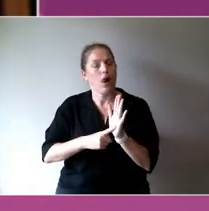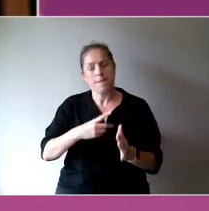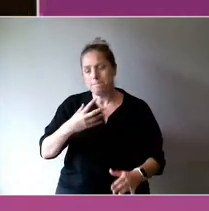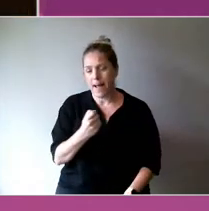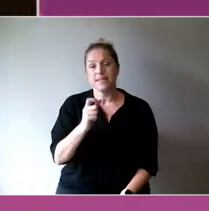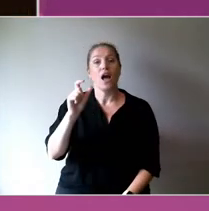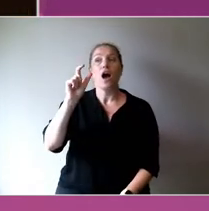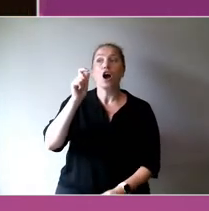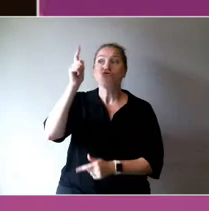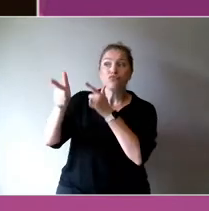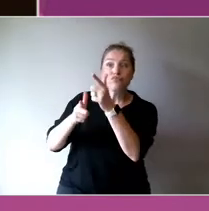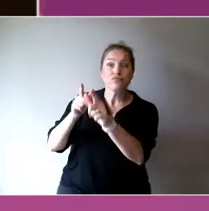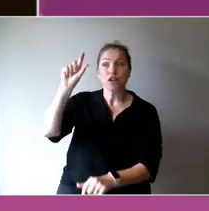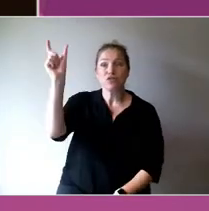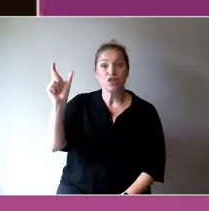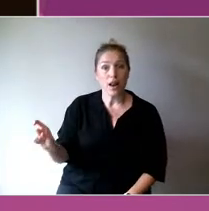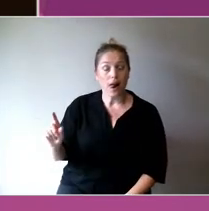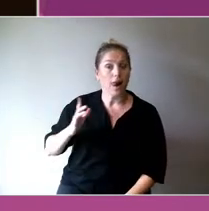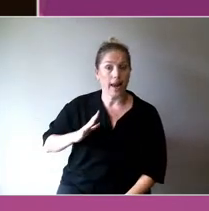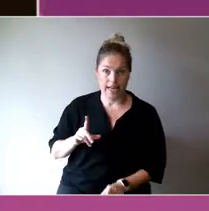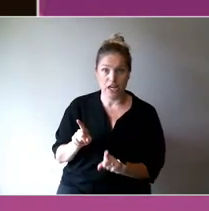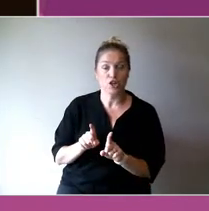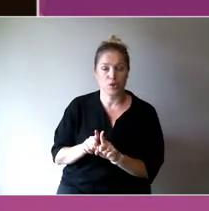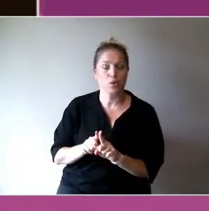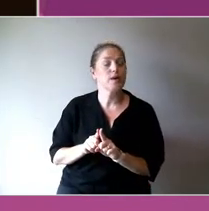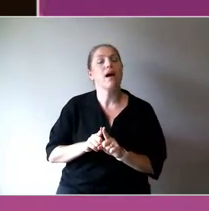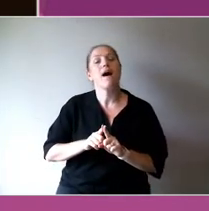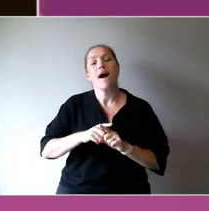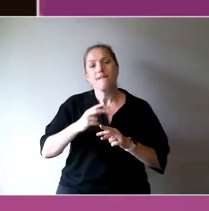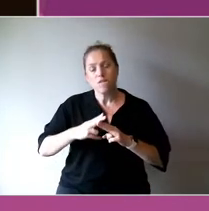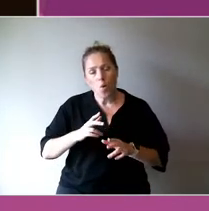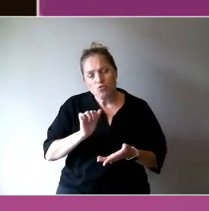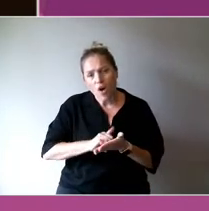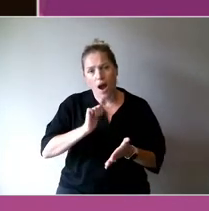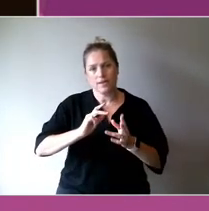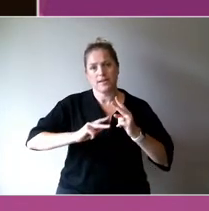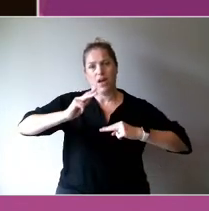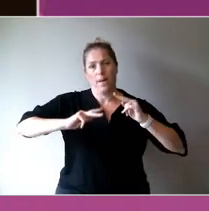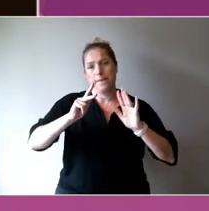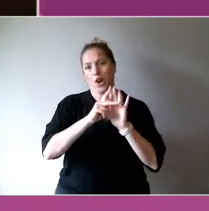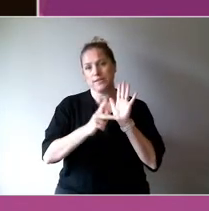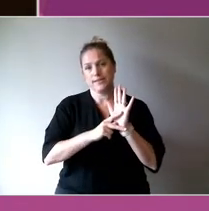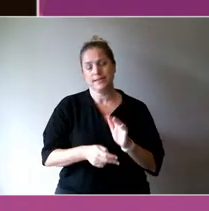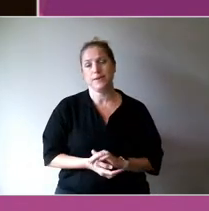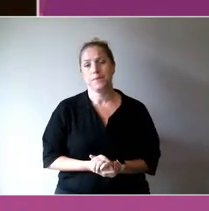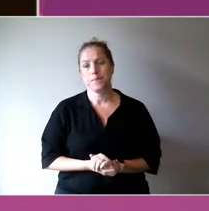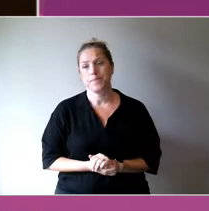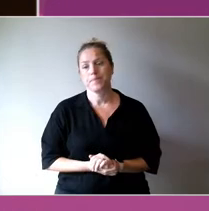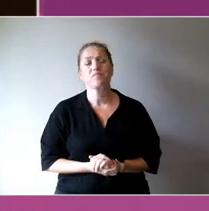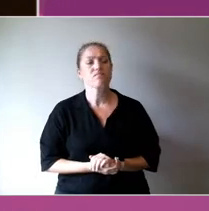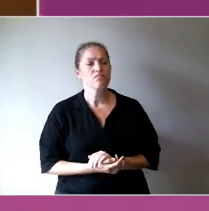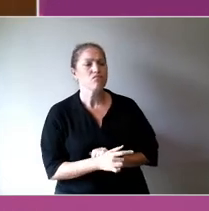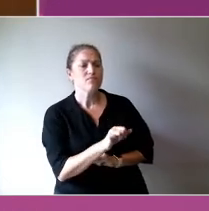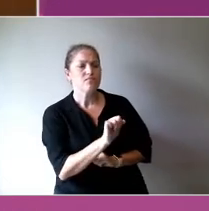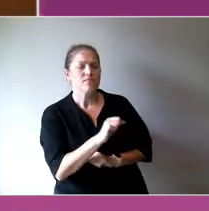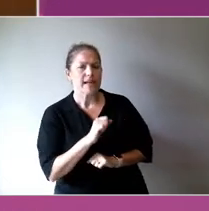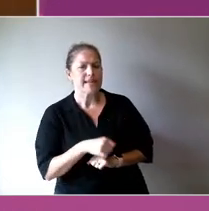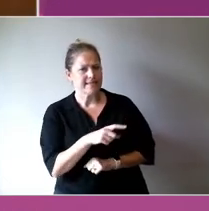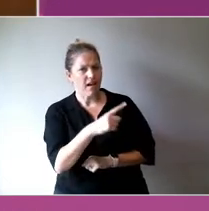I was just going to say, I think, being bottomup is the key.